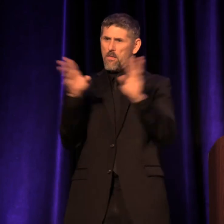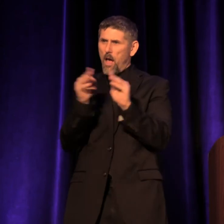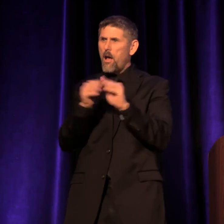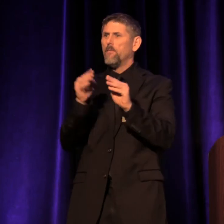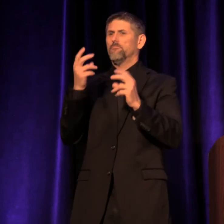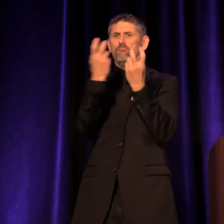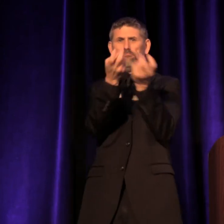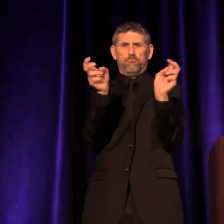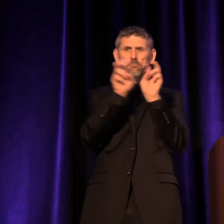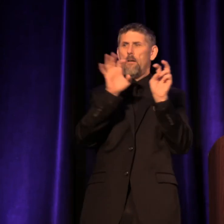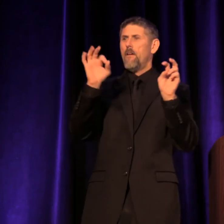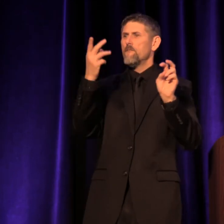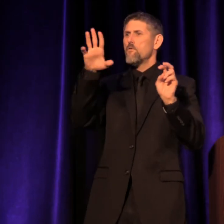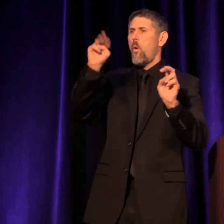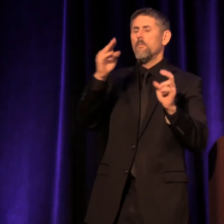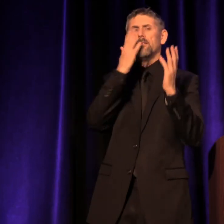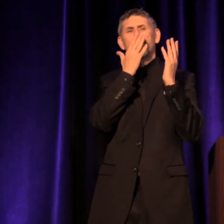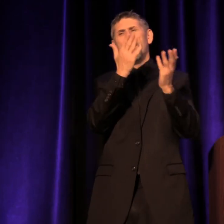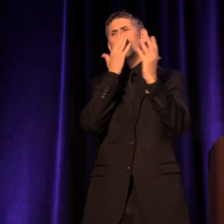So, thank you, thank you, thank you.